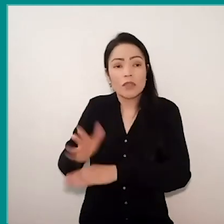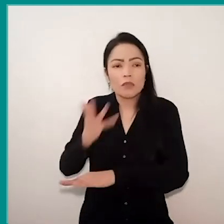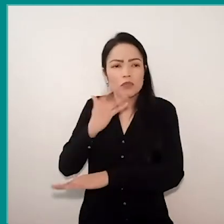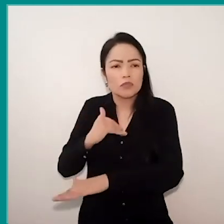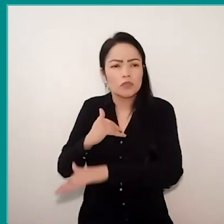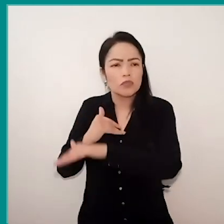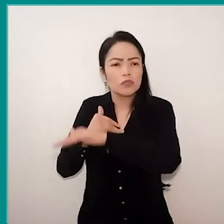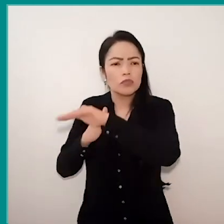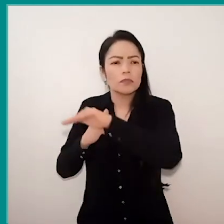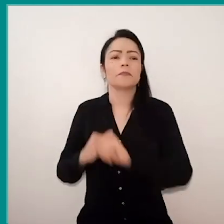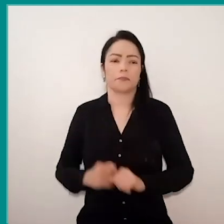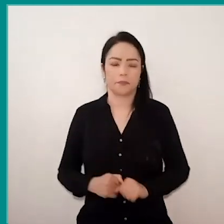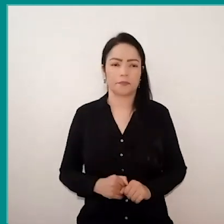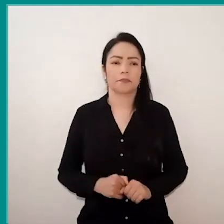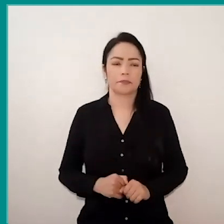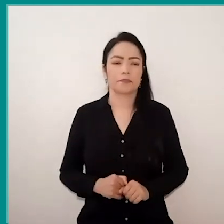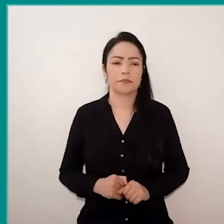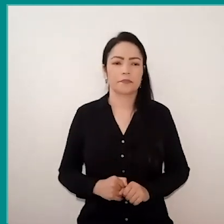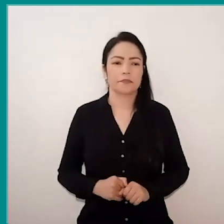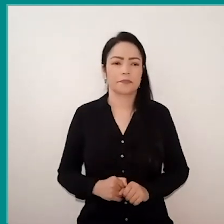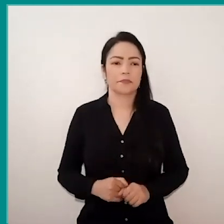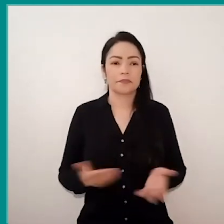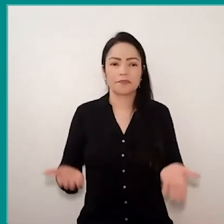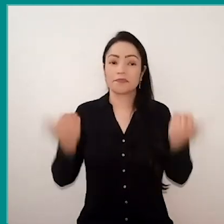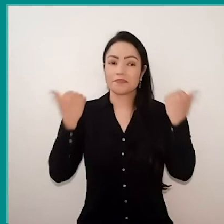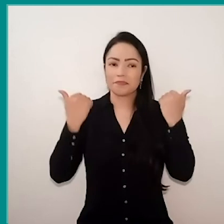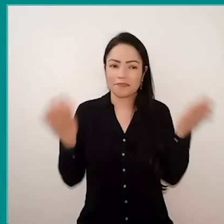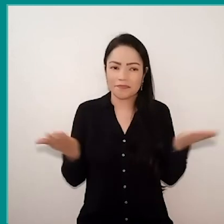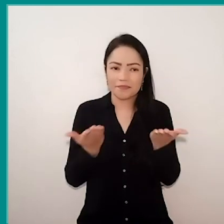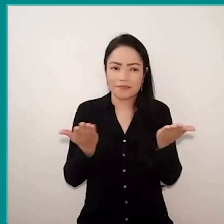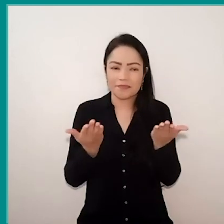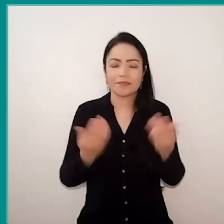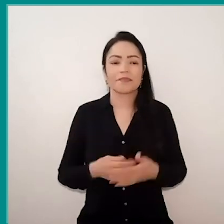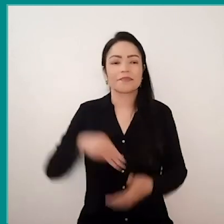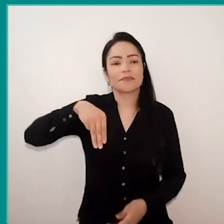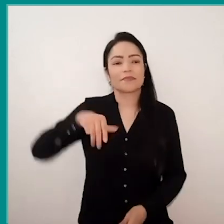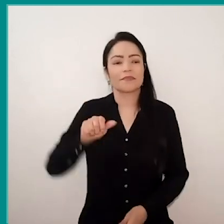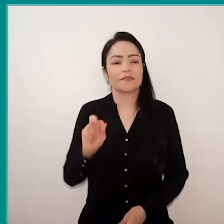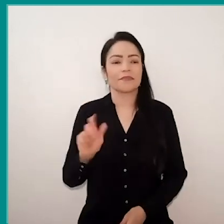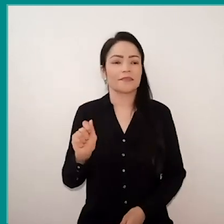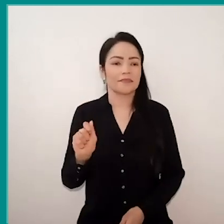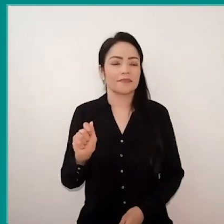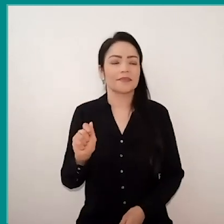I want to call Maria Augusta now to talk about the experience